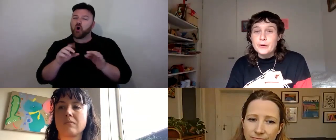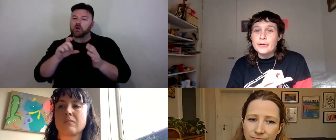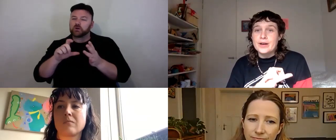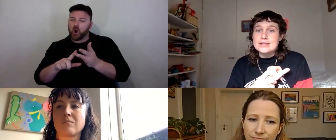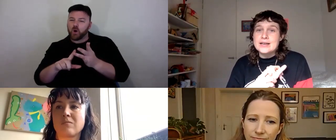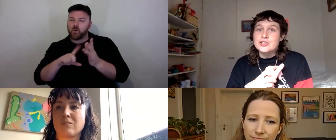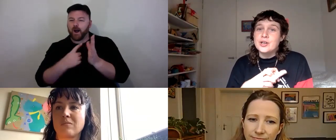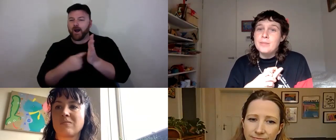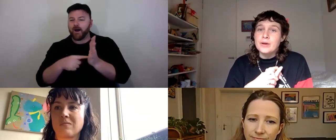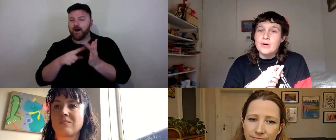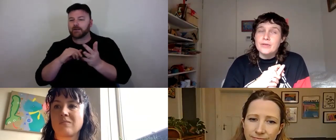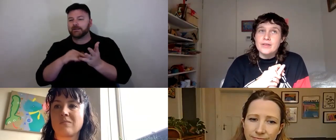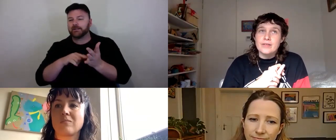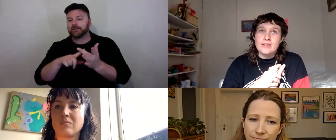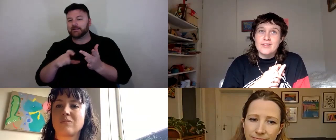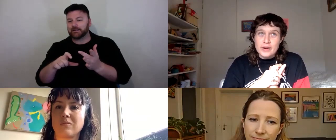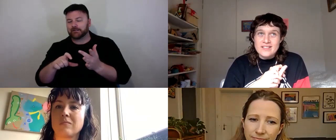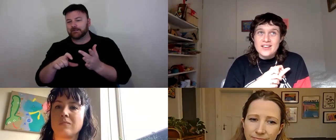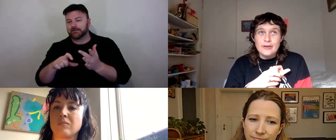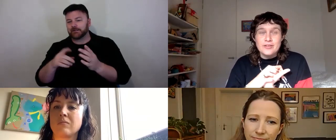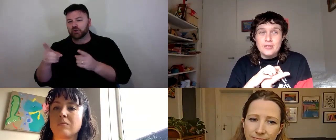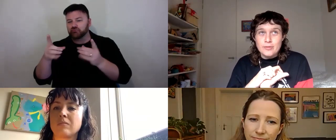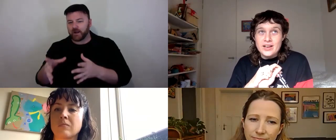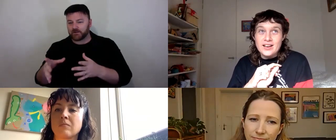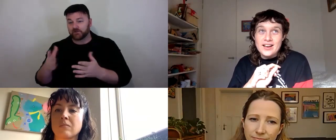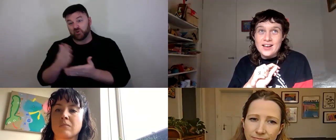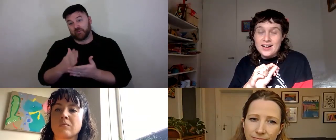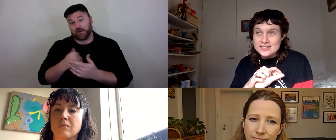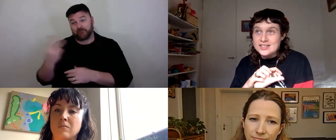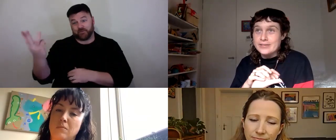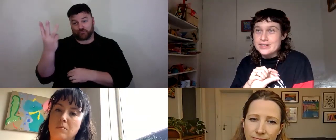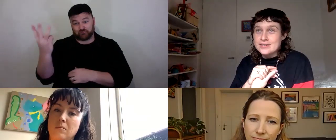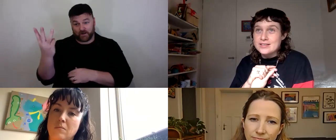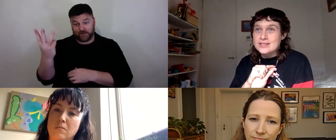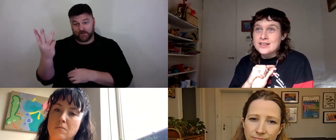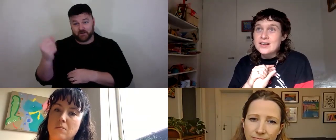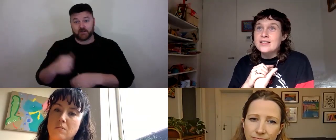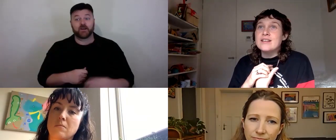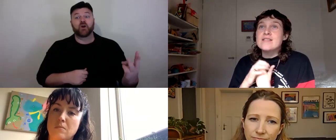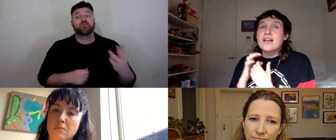organisation because three CEOs and three artistic directors, there is